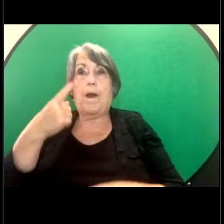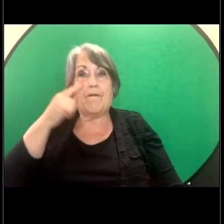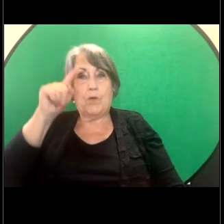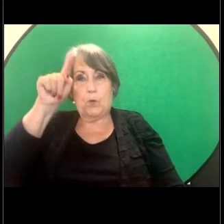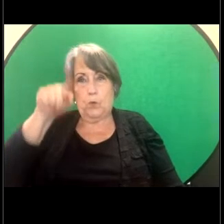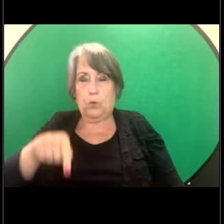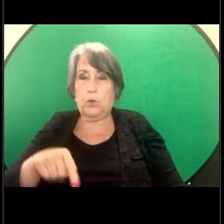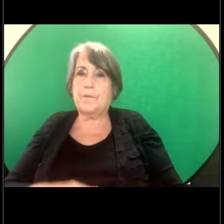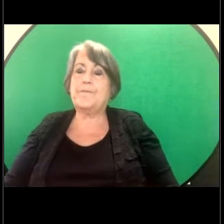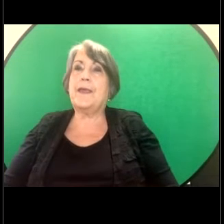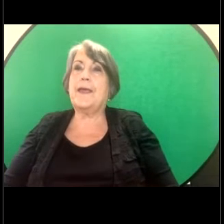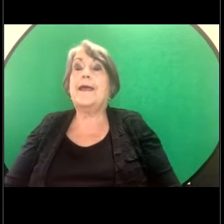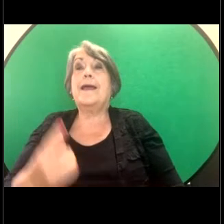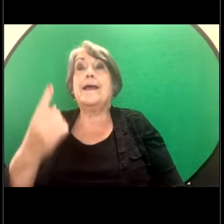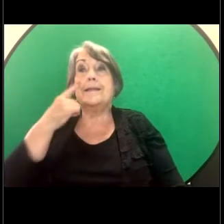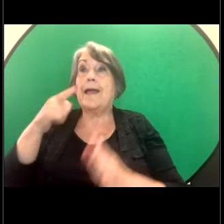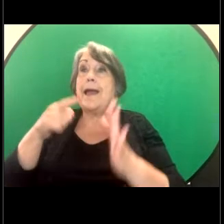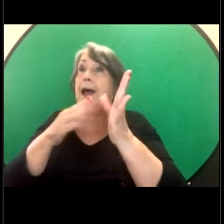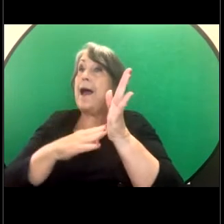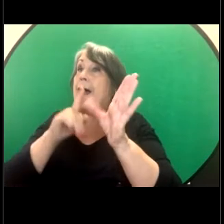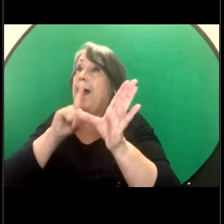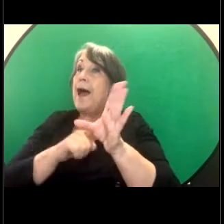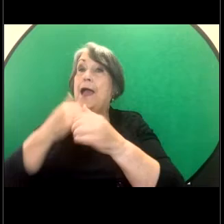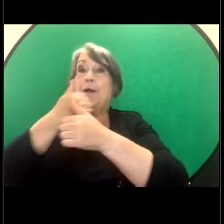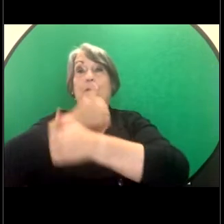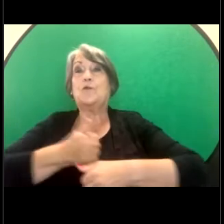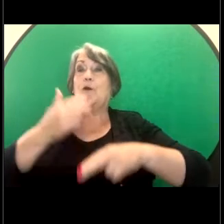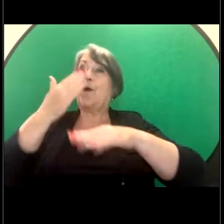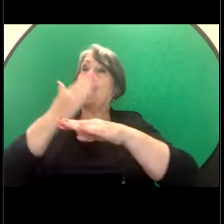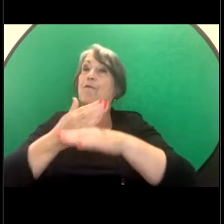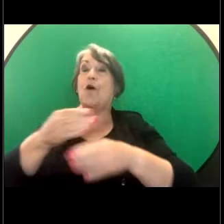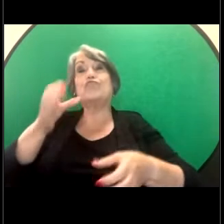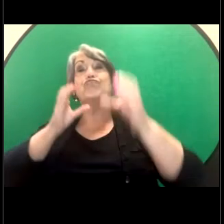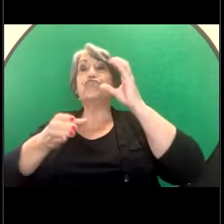So this one is: Amy was enjoying Friday after work drinks until her colleague sent